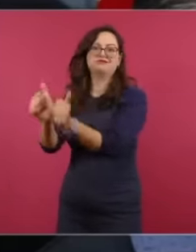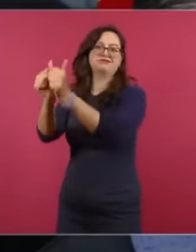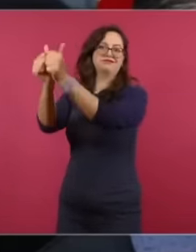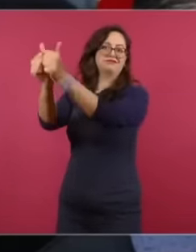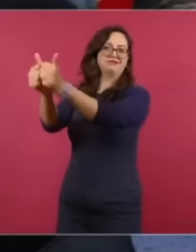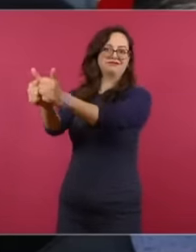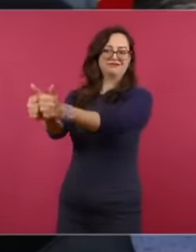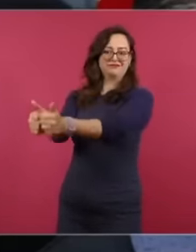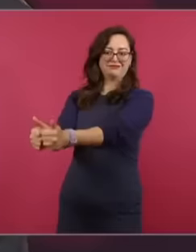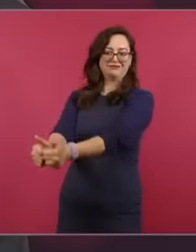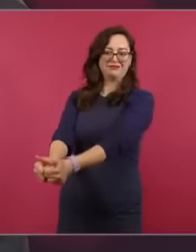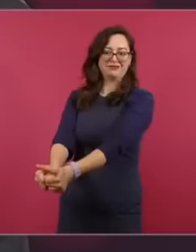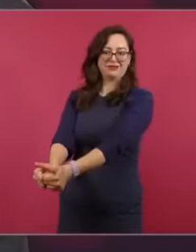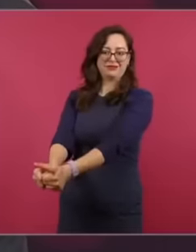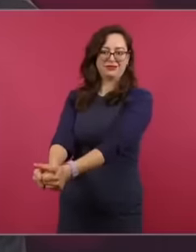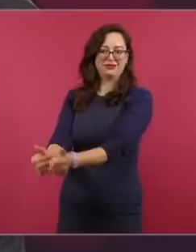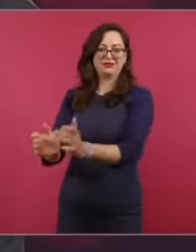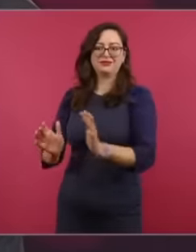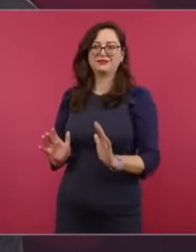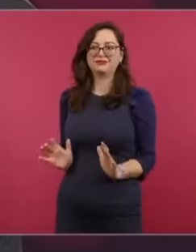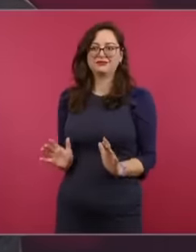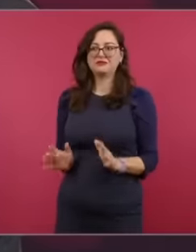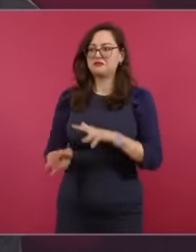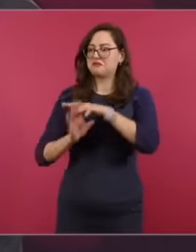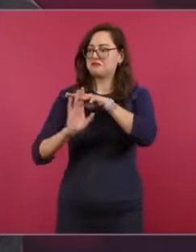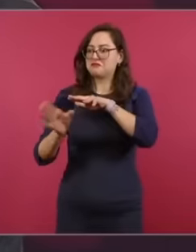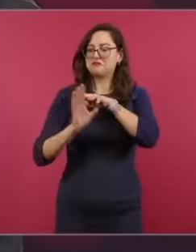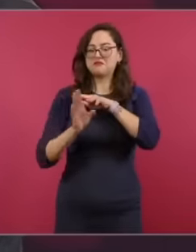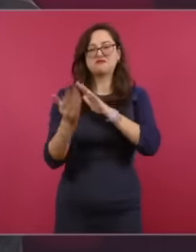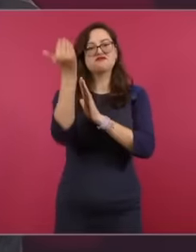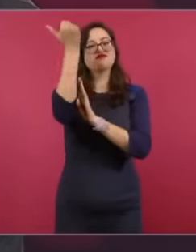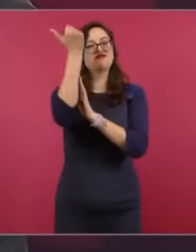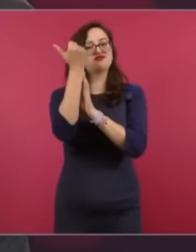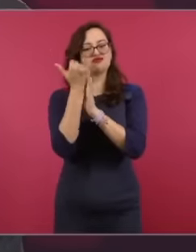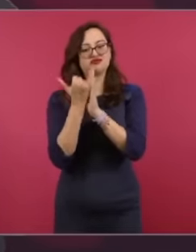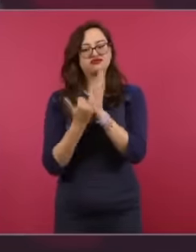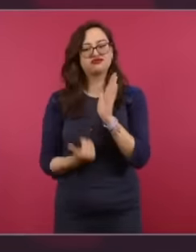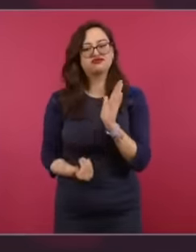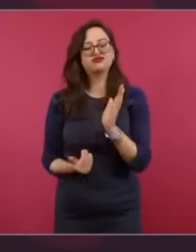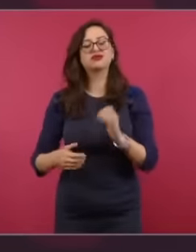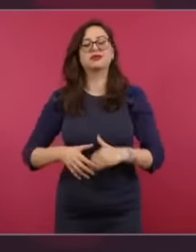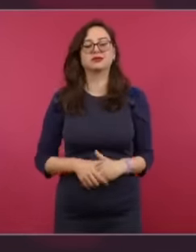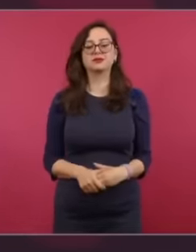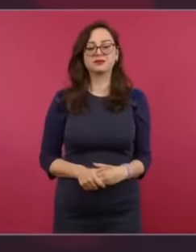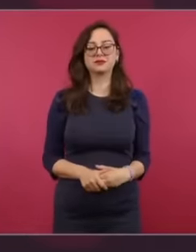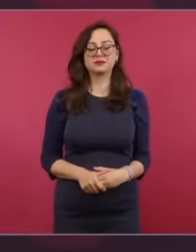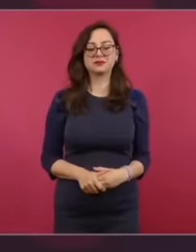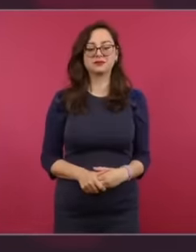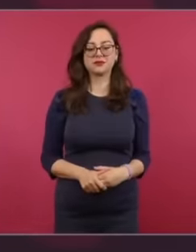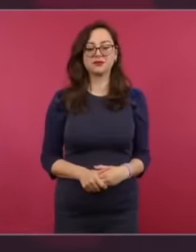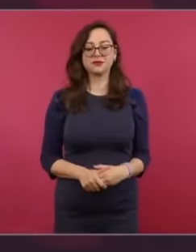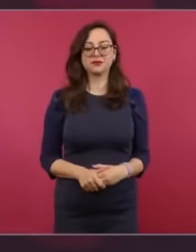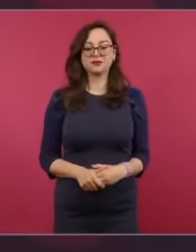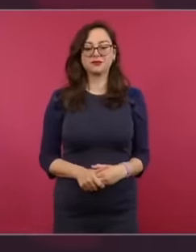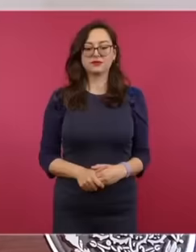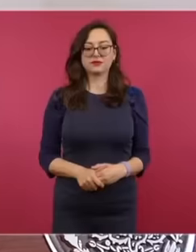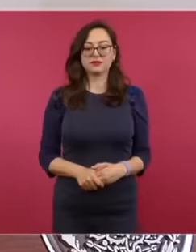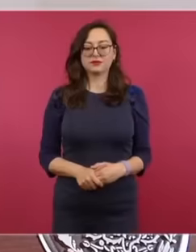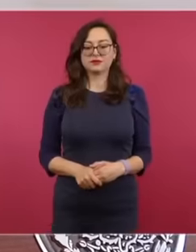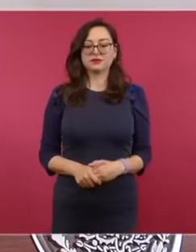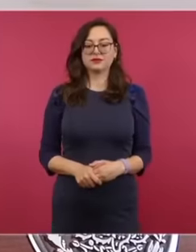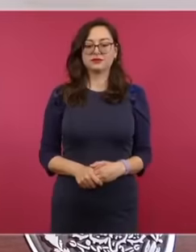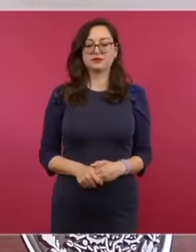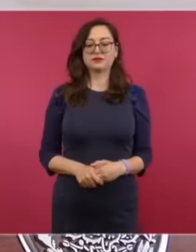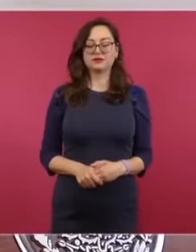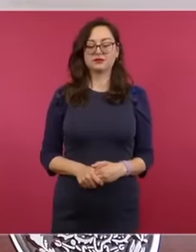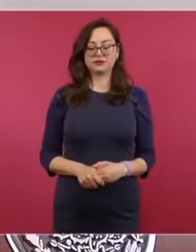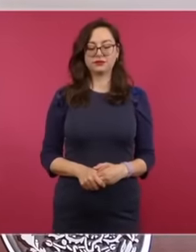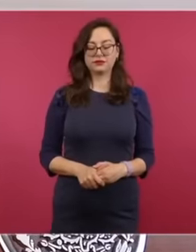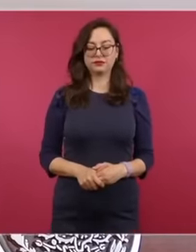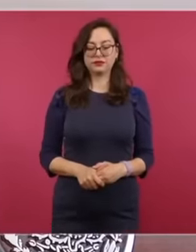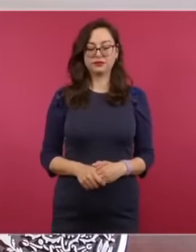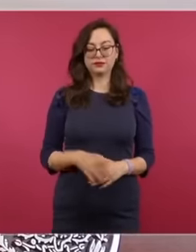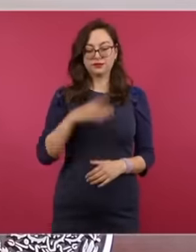to reduce the migration phenomenon is the same as in terms of the problems